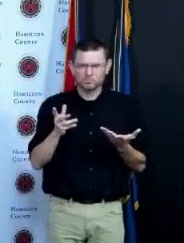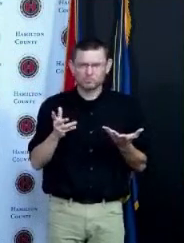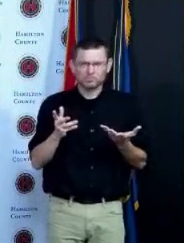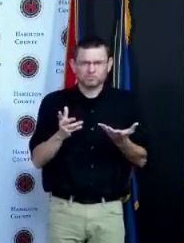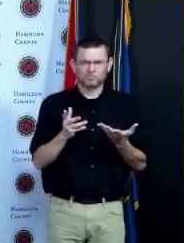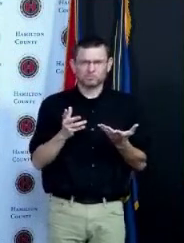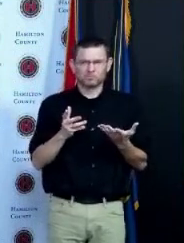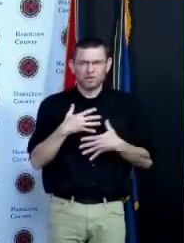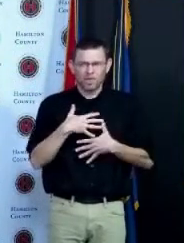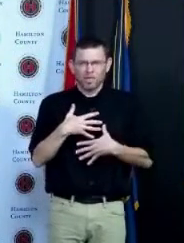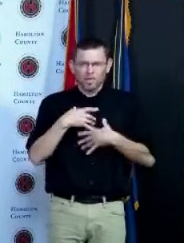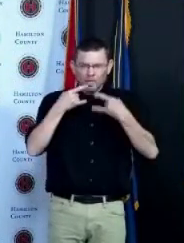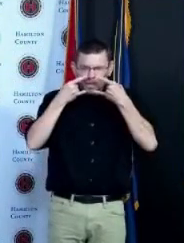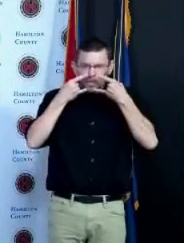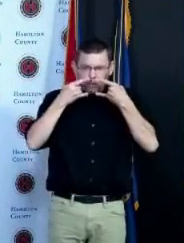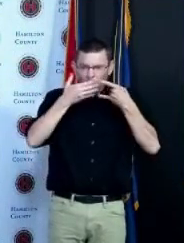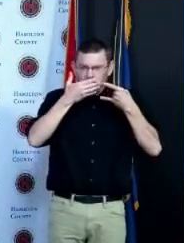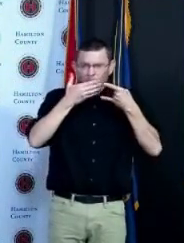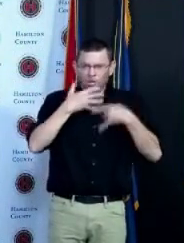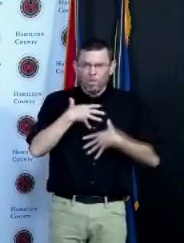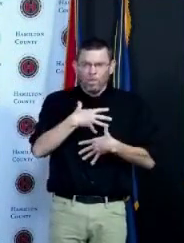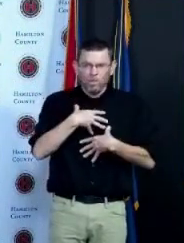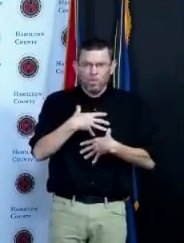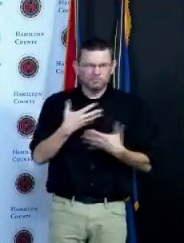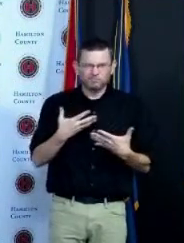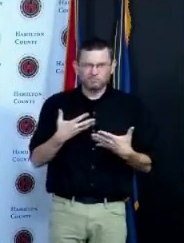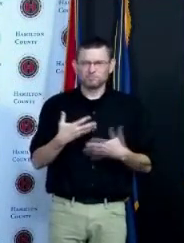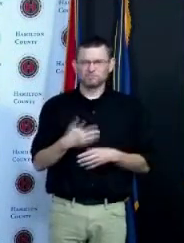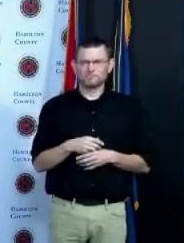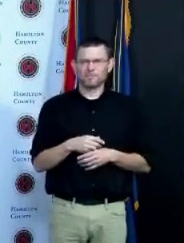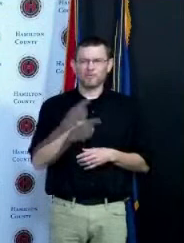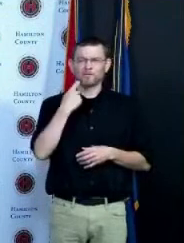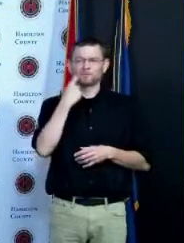as the high school girl who ran that track meet and when she got near the end wearing a mask she